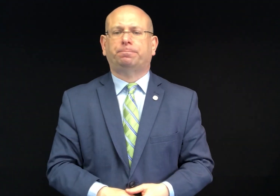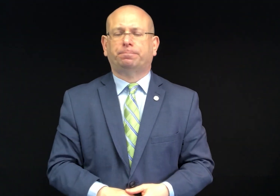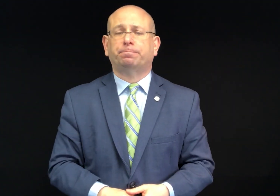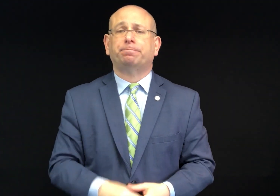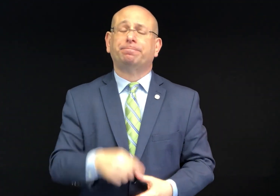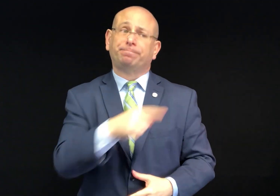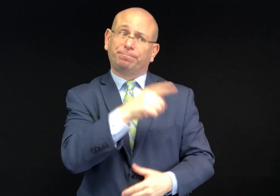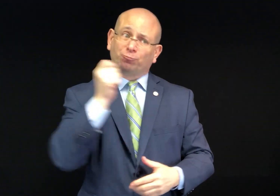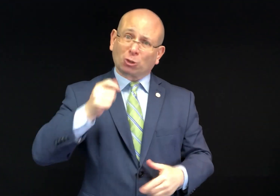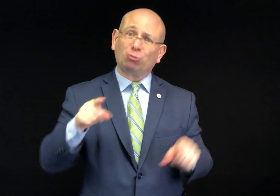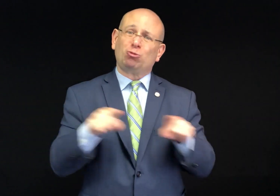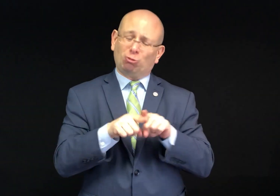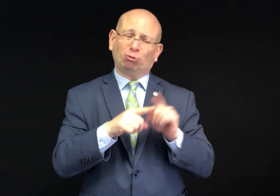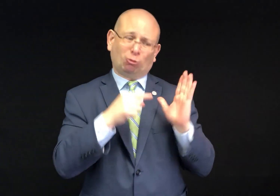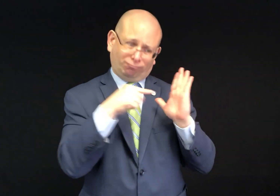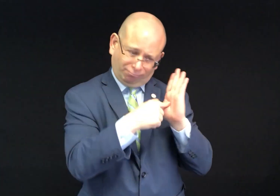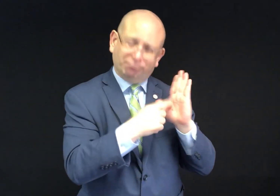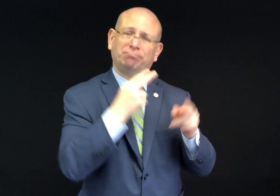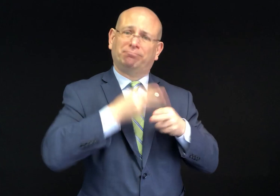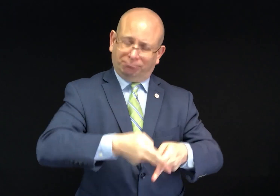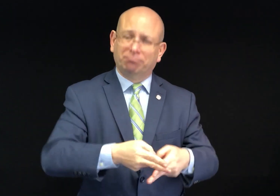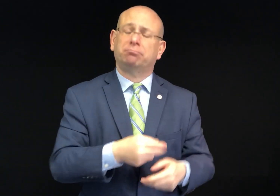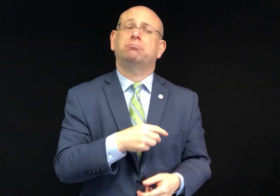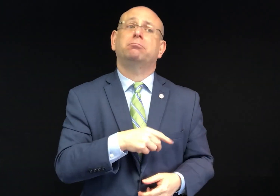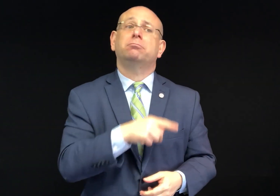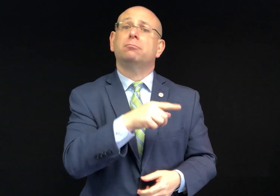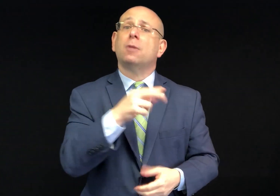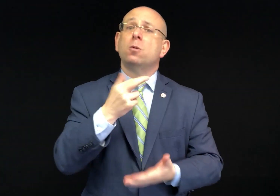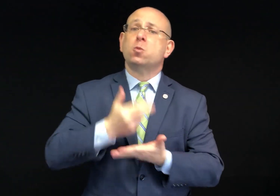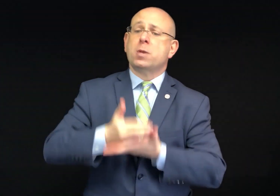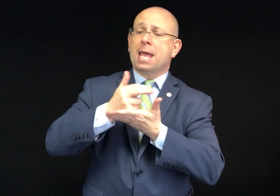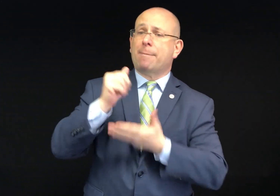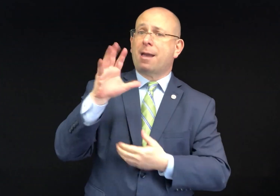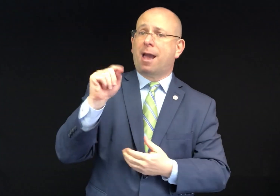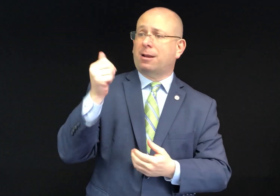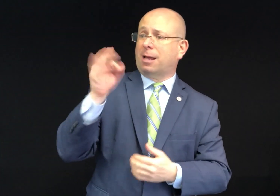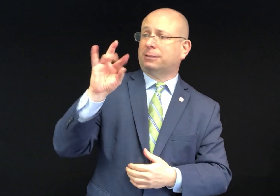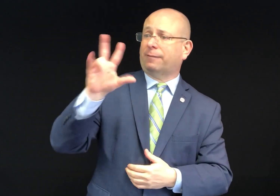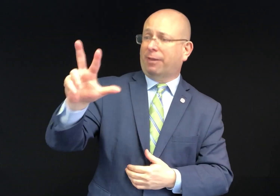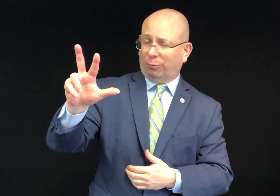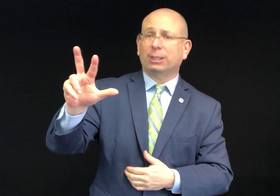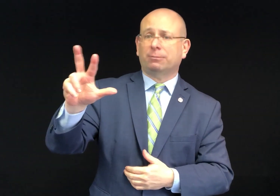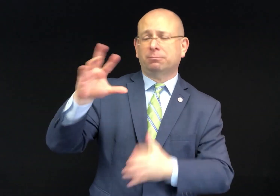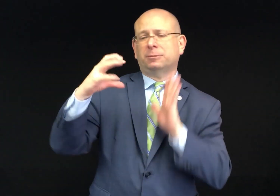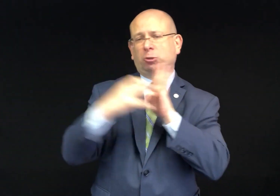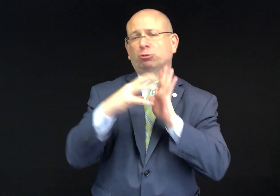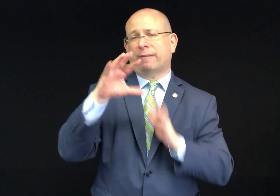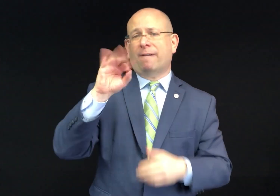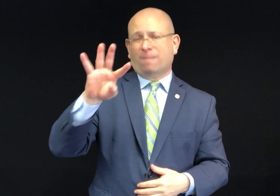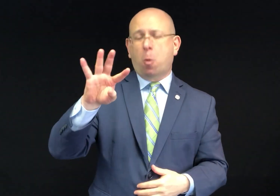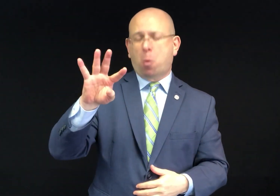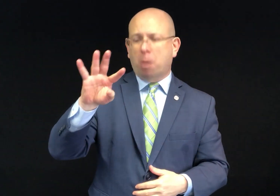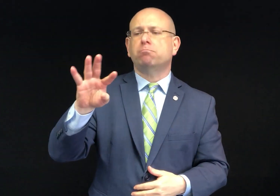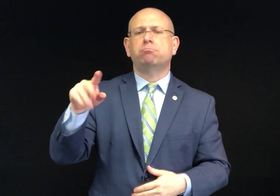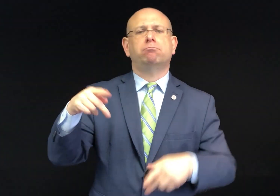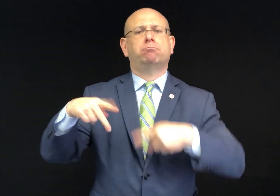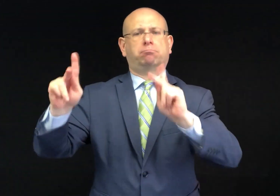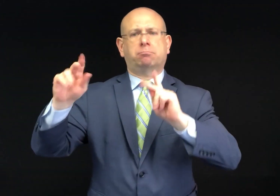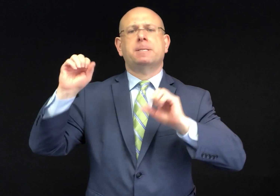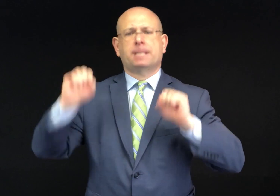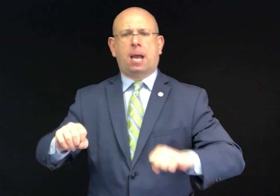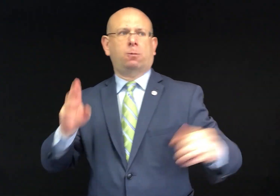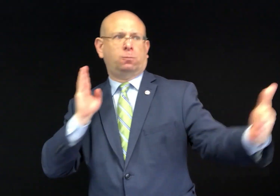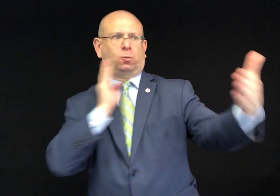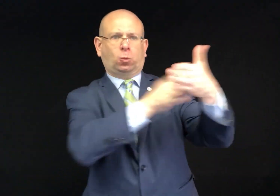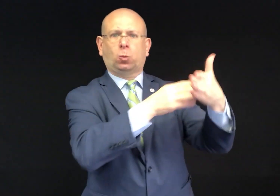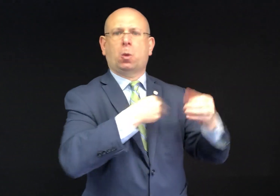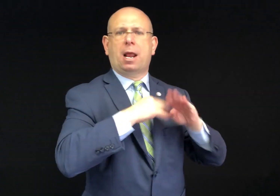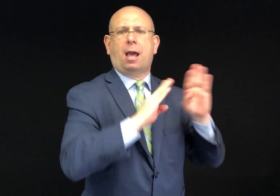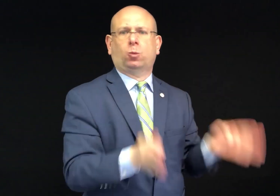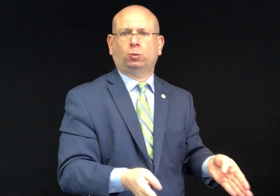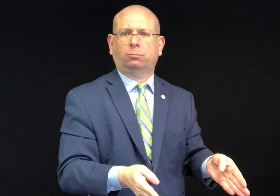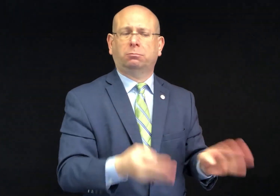The opinion also stated the Rehabilitation Act of 1973, Section 504, permits lawsuits against the White House.